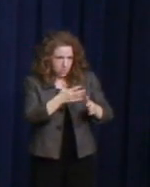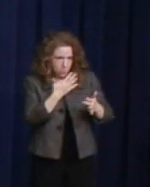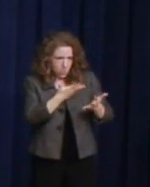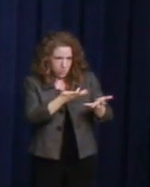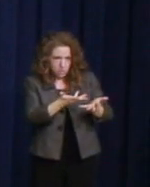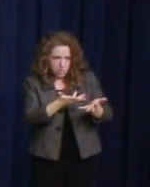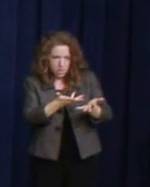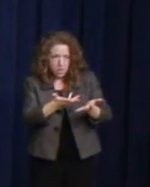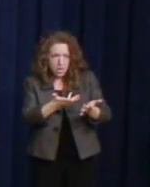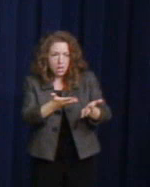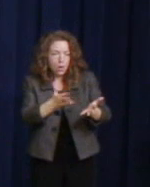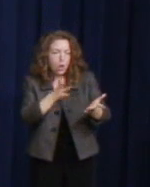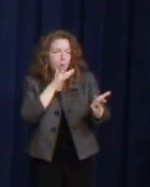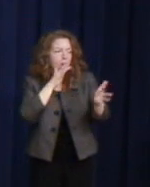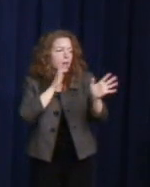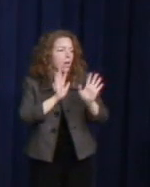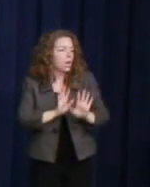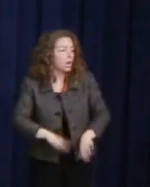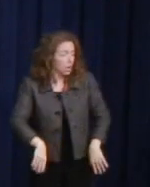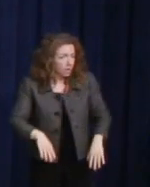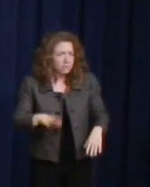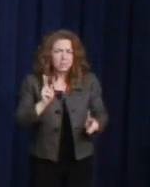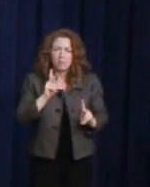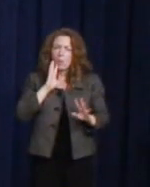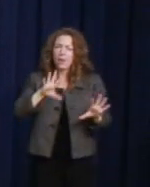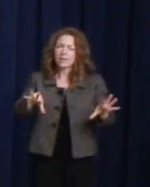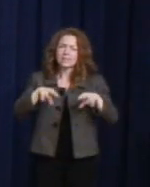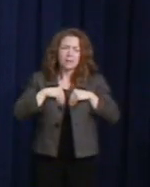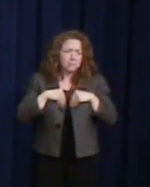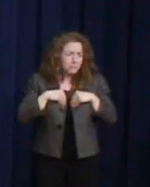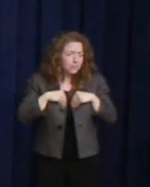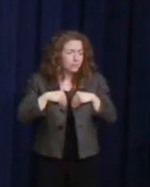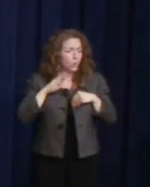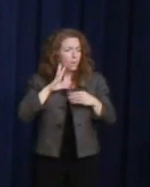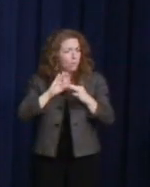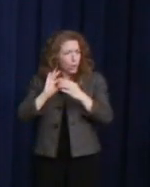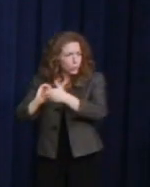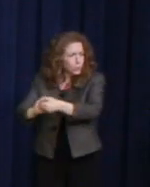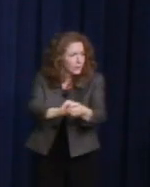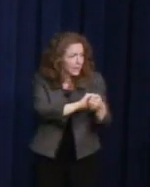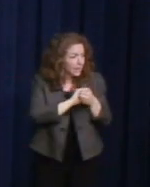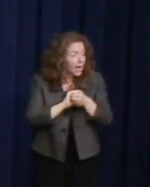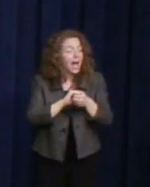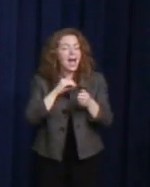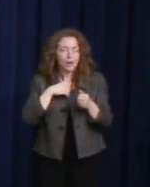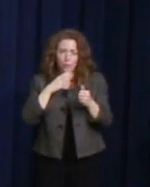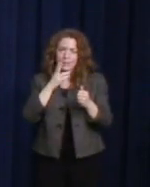division, and hope would conquer fear. And more than anything else,